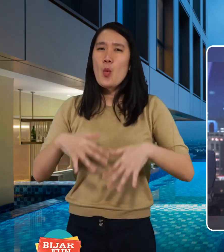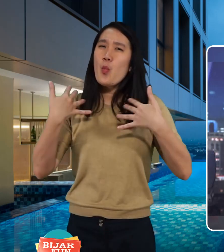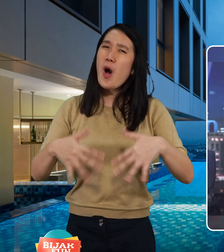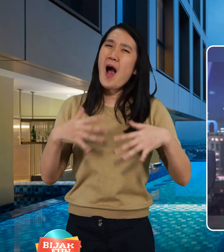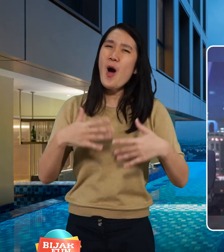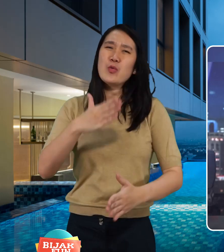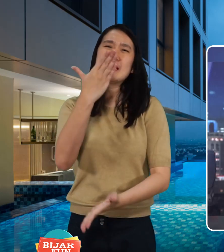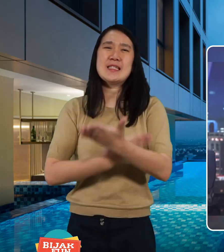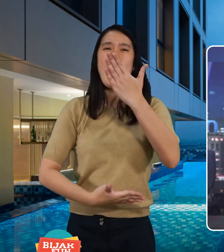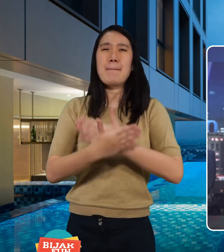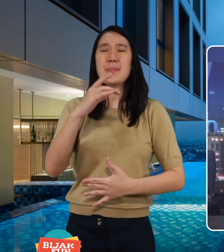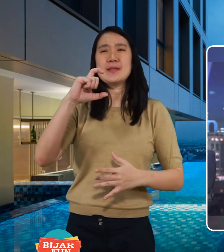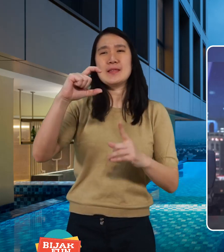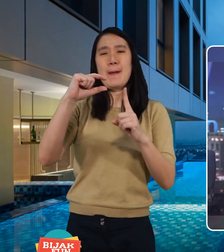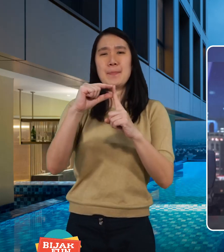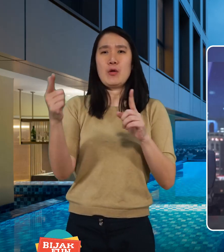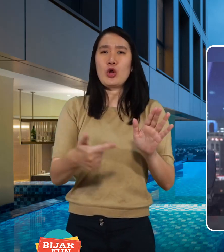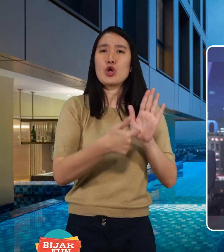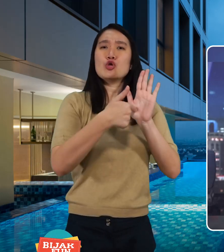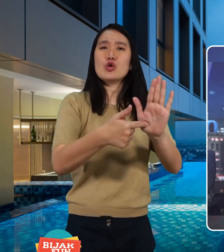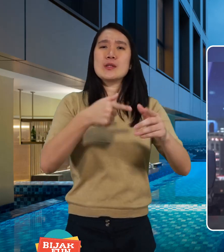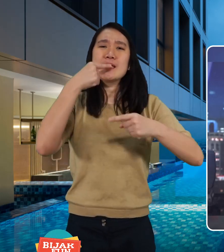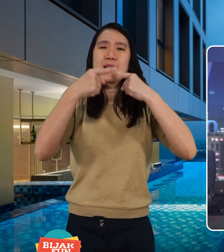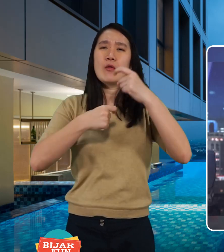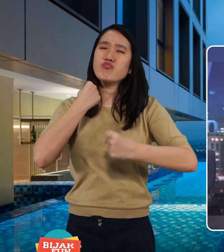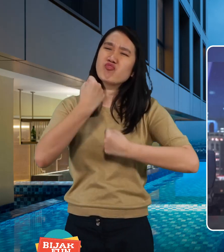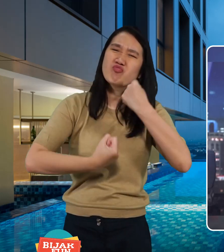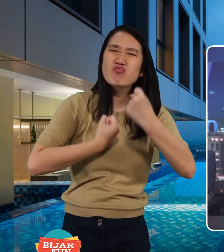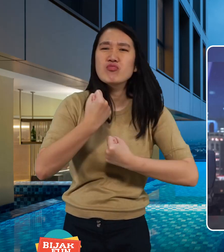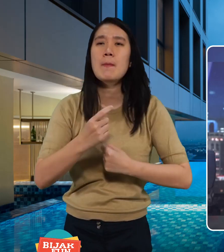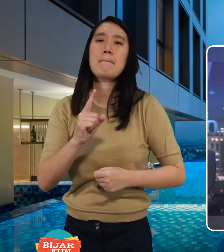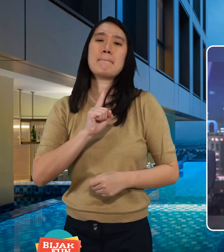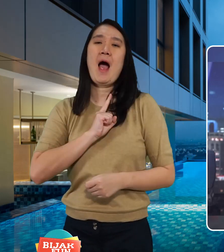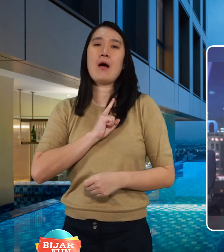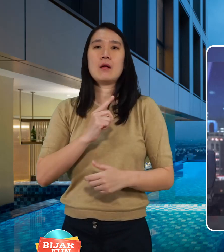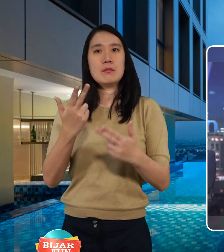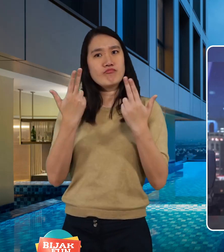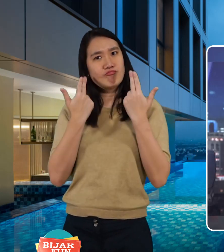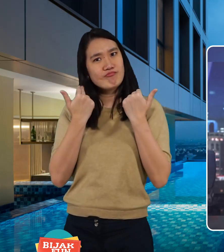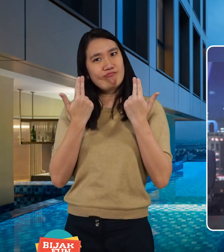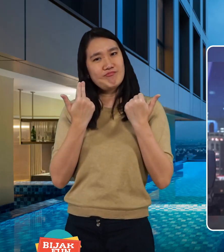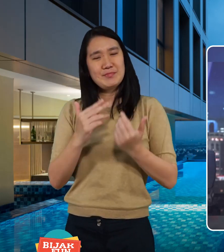Wow, Aisyah's story is really inspiring, his struggle and being independent, it's really cool.